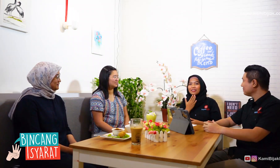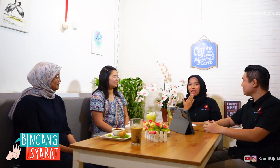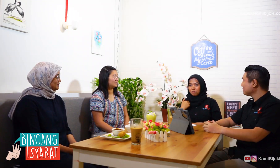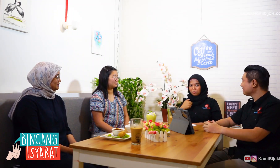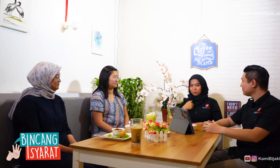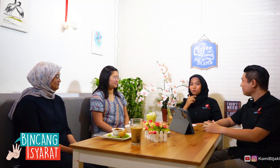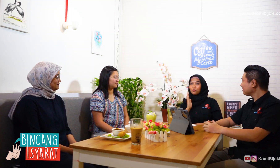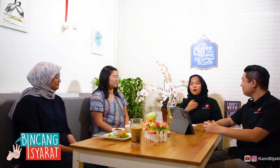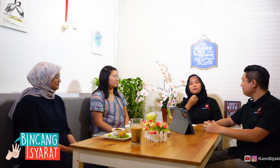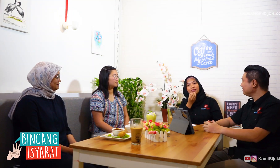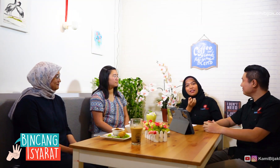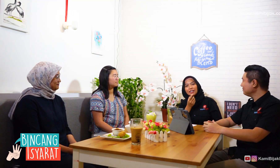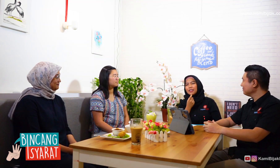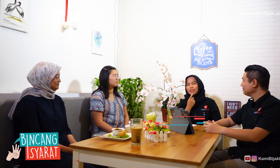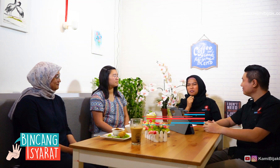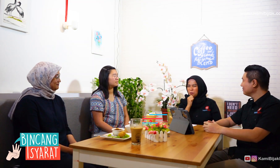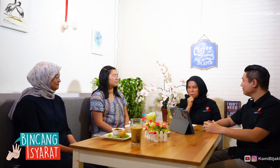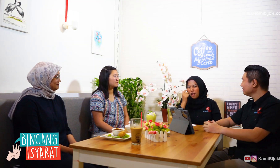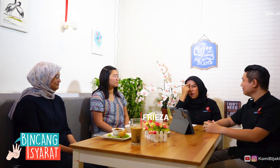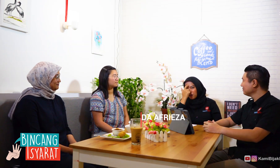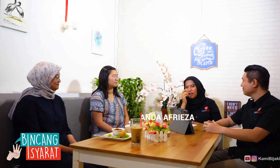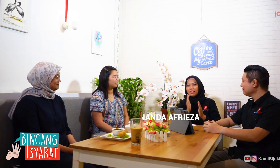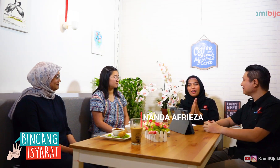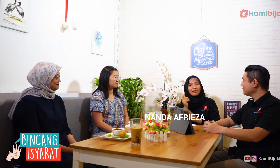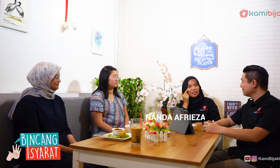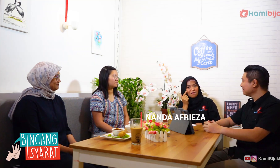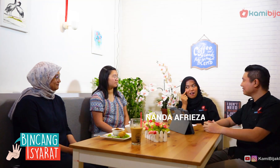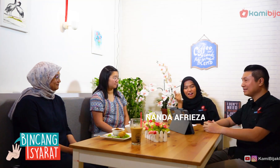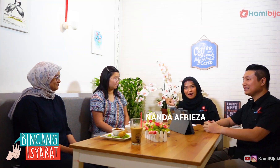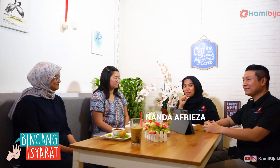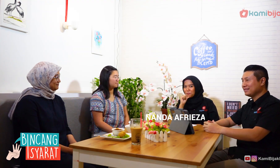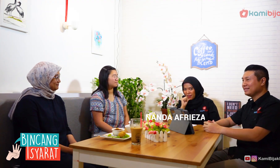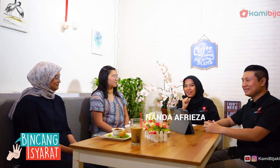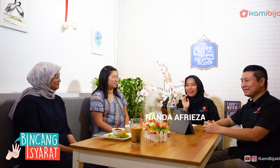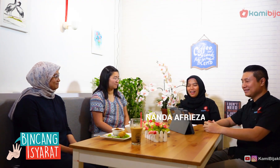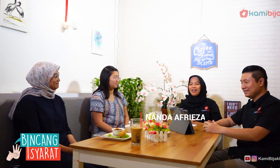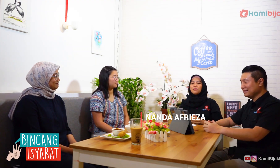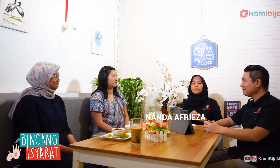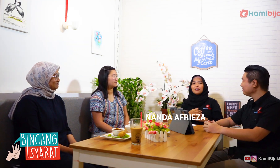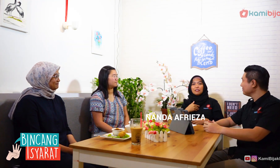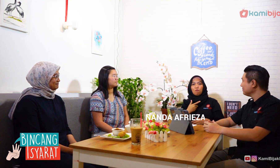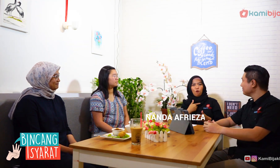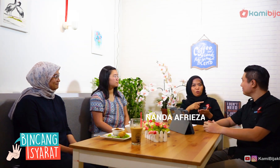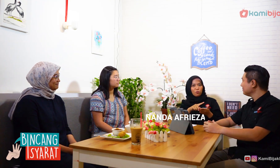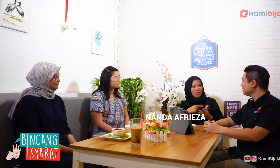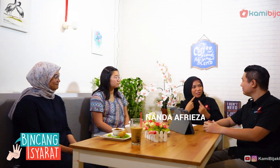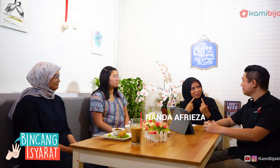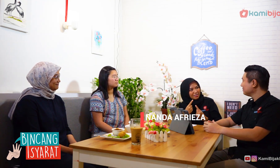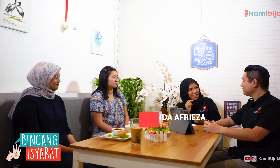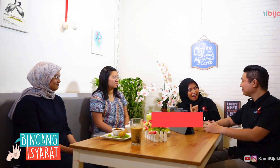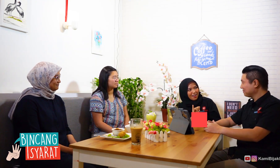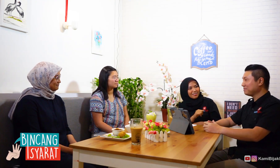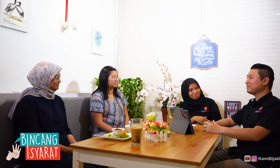I already explained who Laura and Silva is. Well, now I want to start talking, okay?